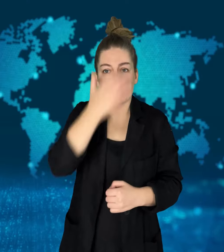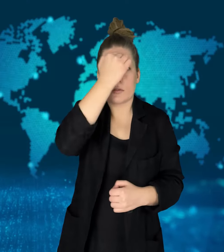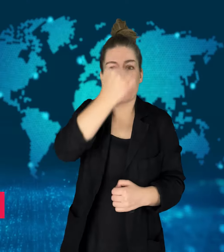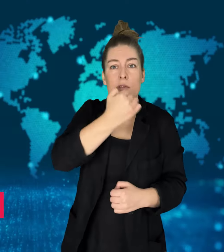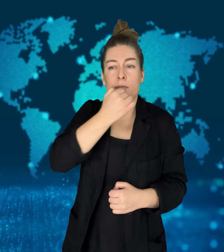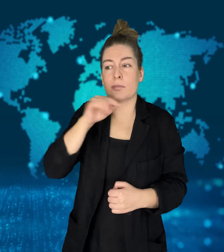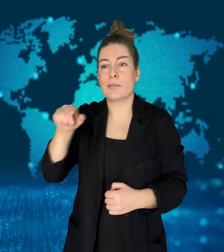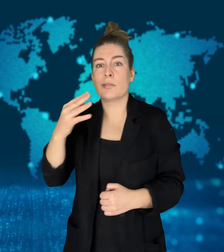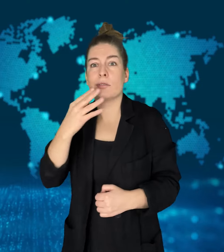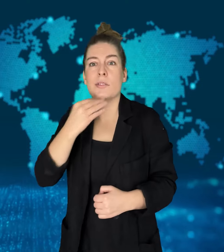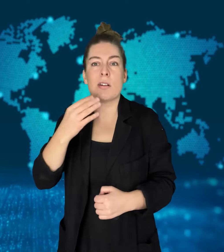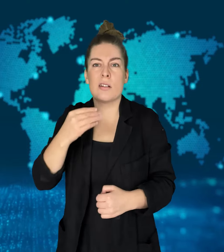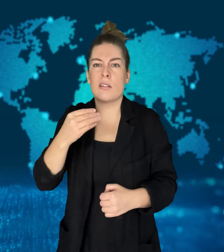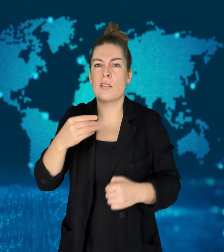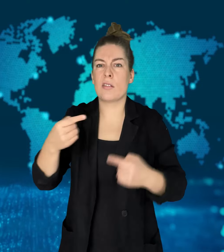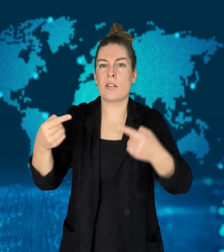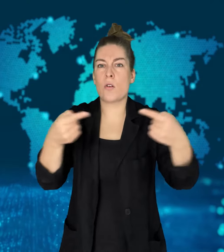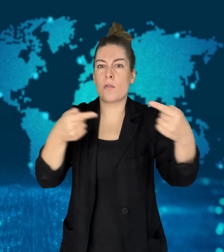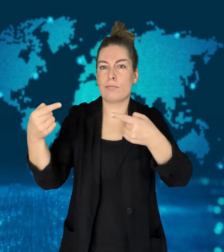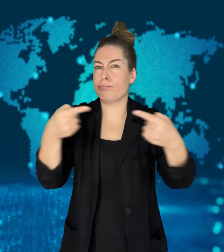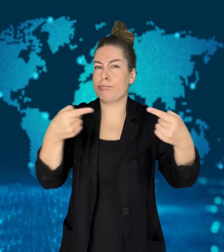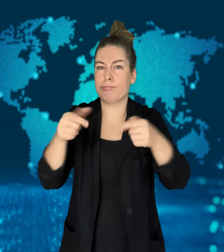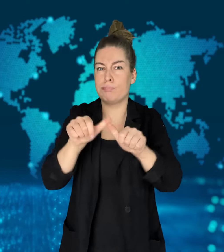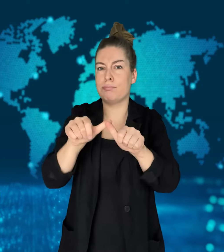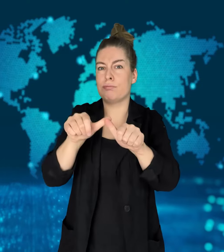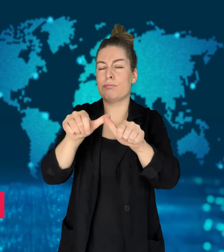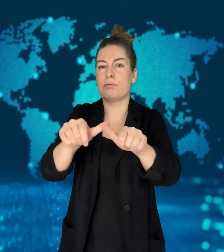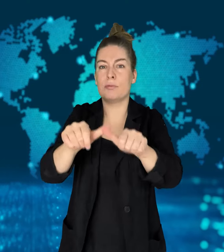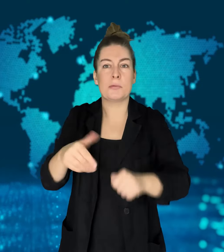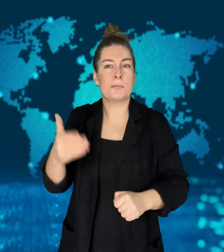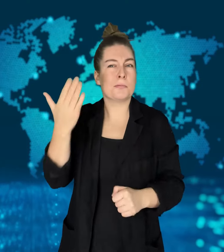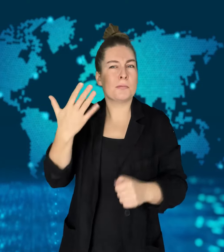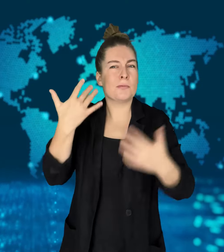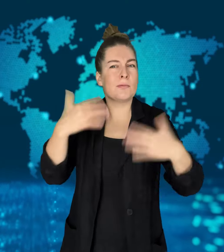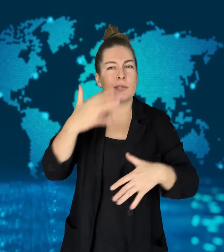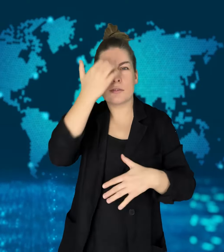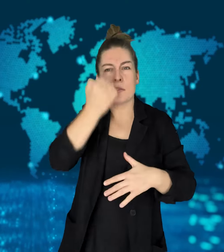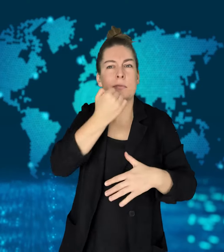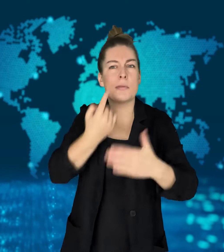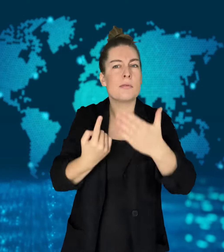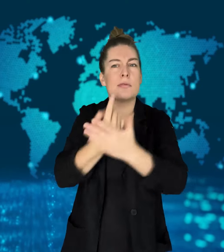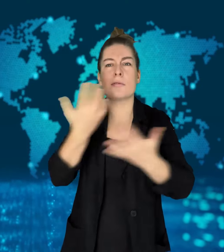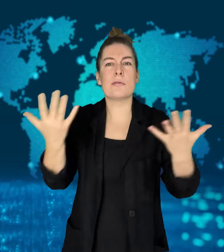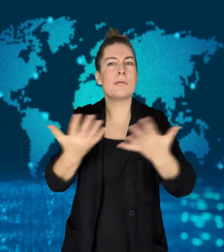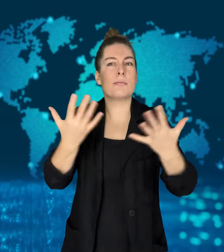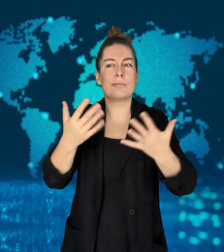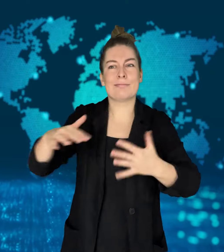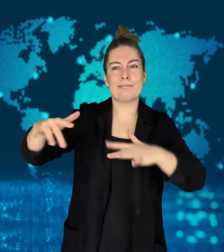[MONIKA]: The conflict between Hamas and Israel continues.